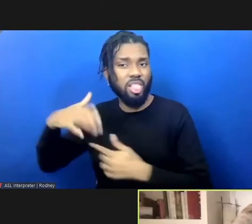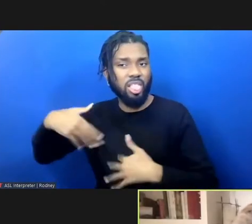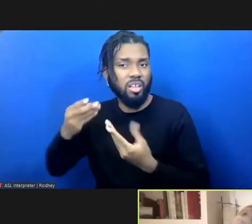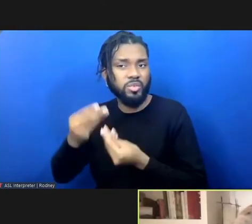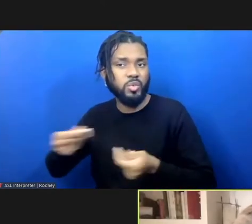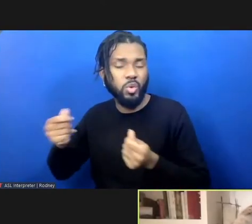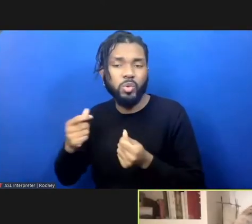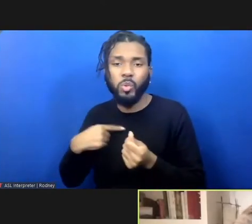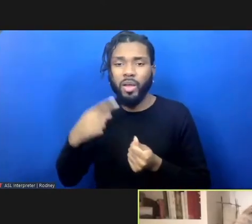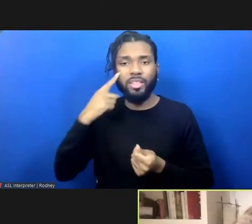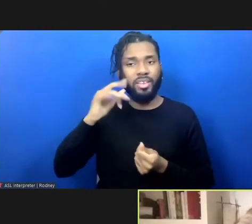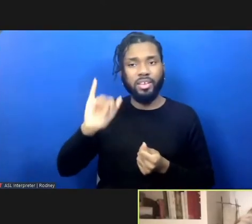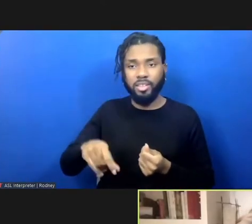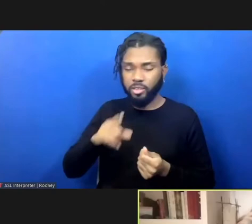true on the individual and collective level.